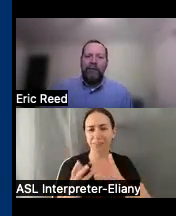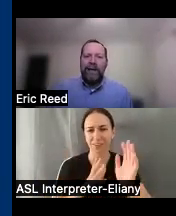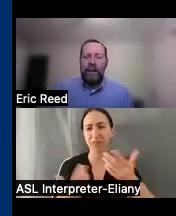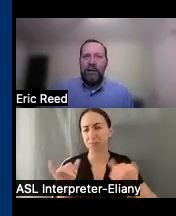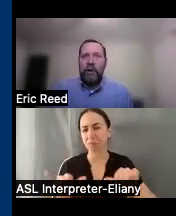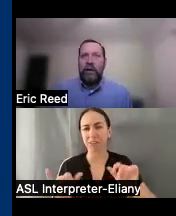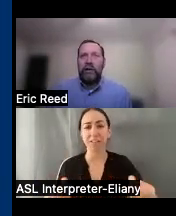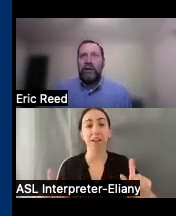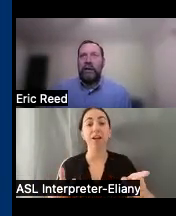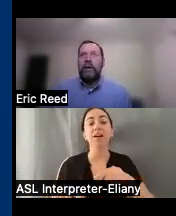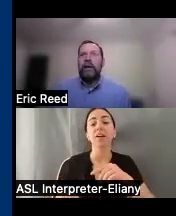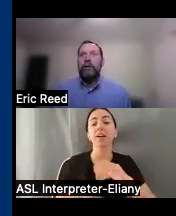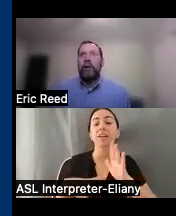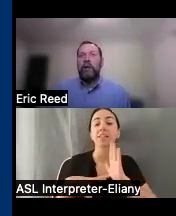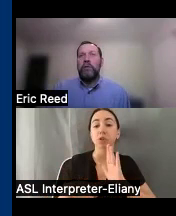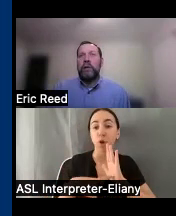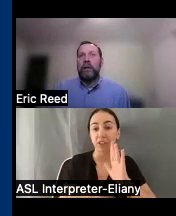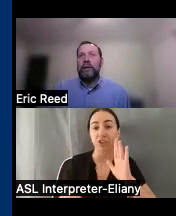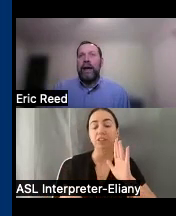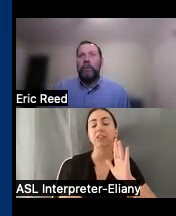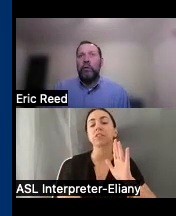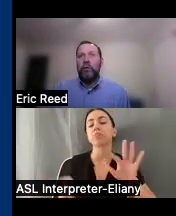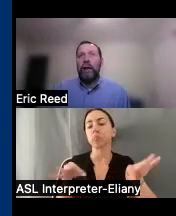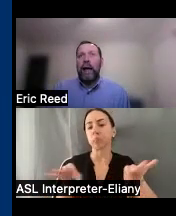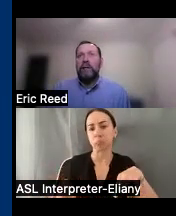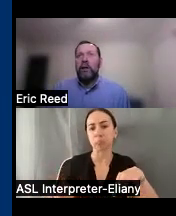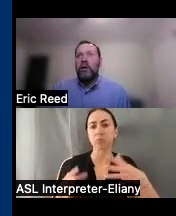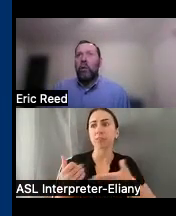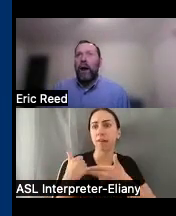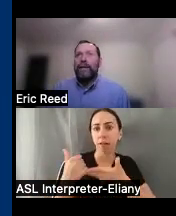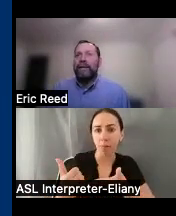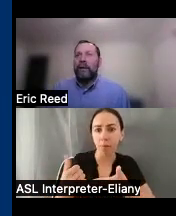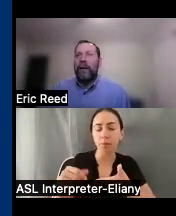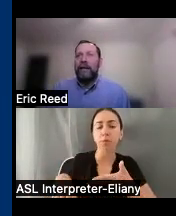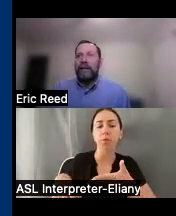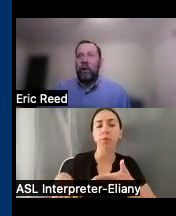um the device demonstrations can can really be used to to help you realize what device is going